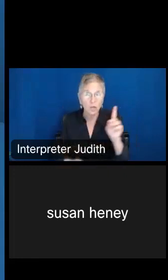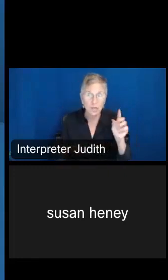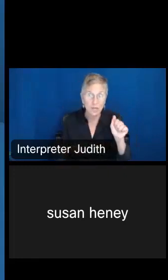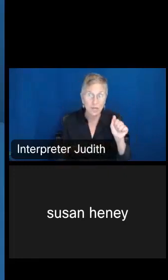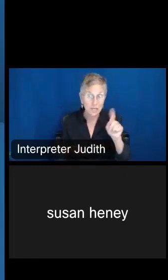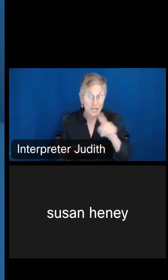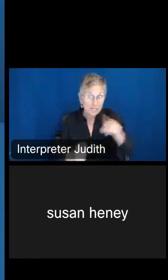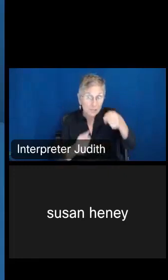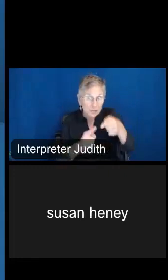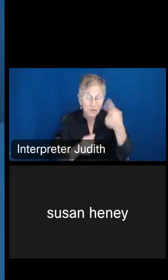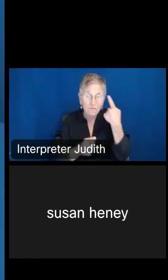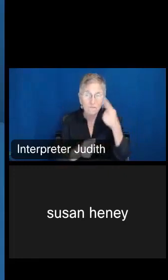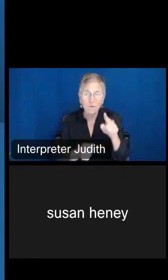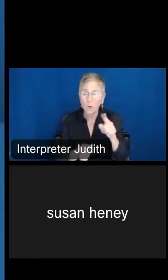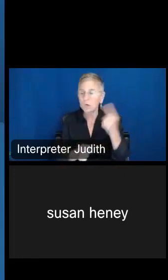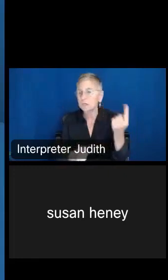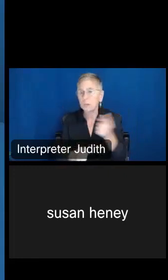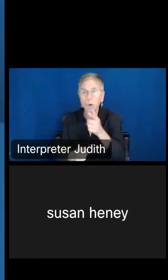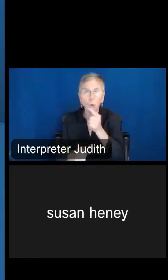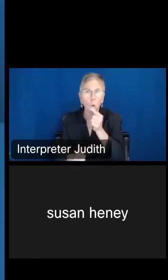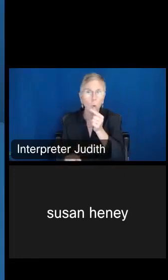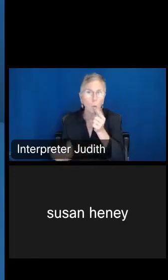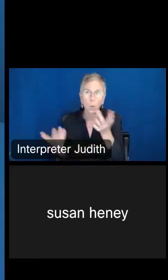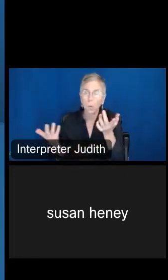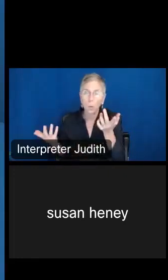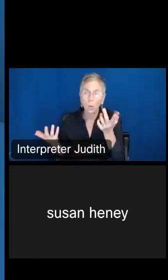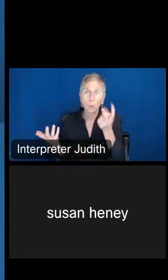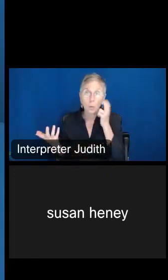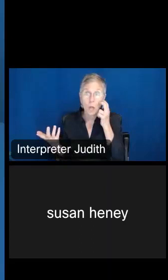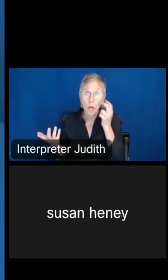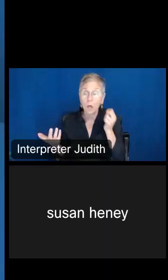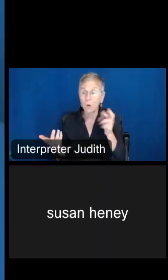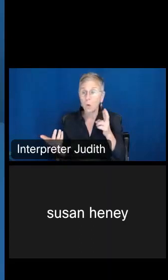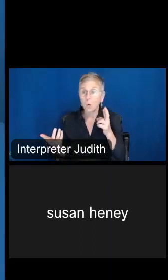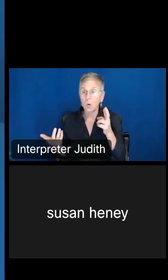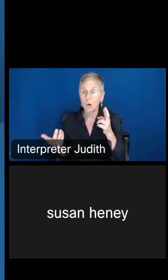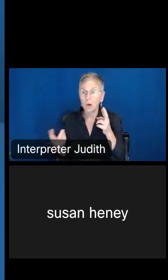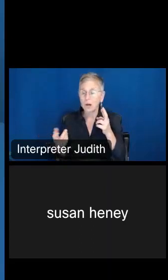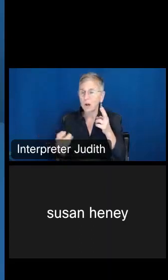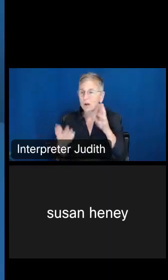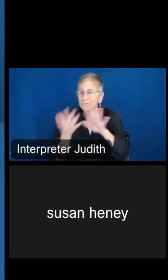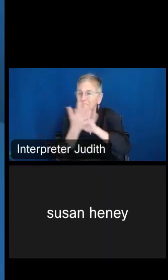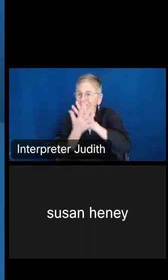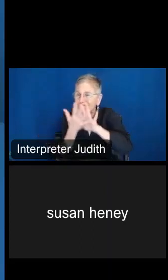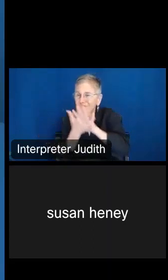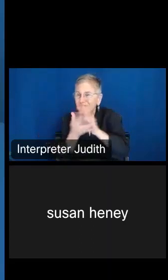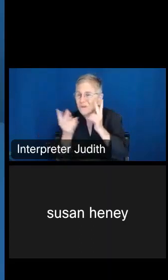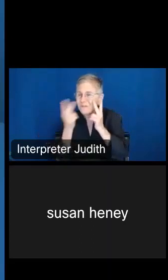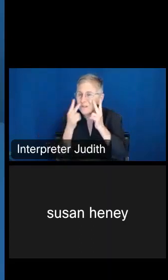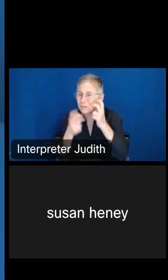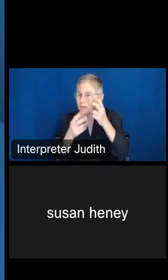instance, on someone who is blind or has difficulty seeing, or if you're specifically wanting